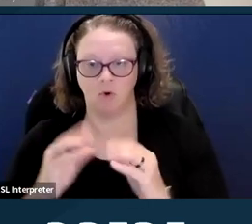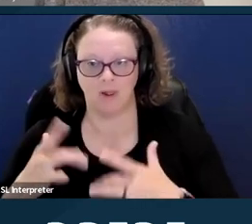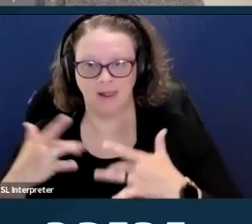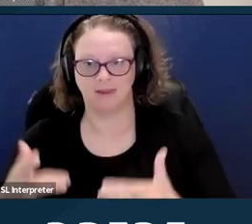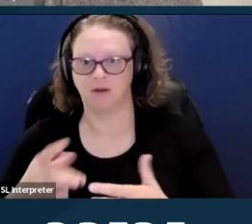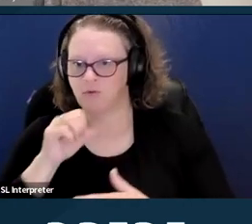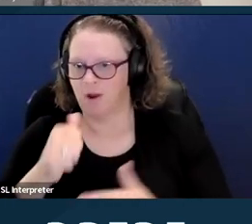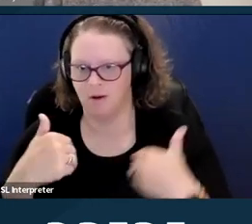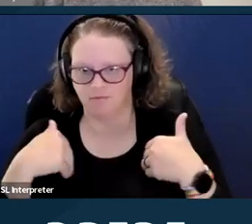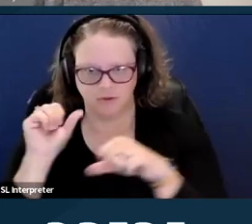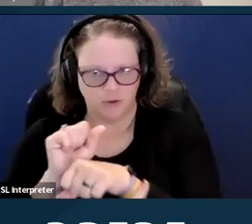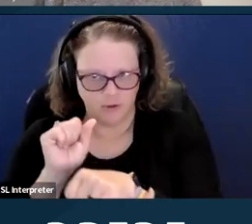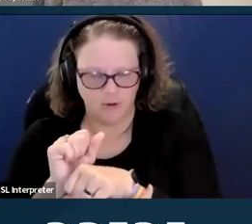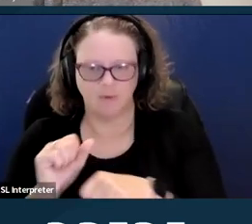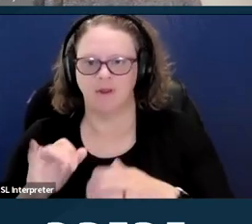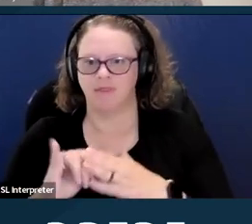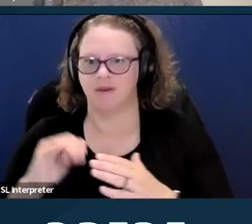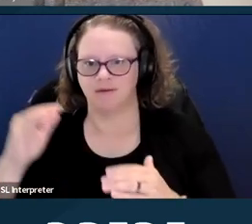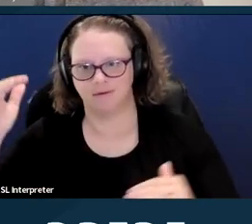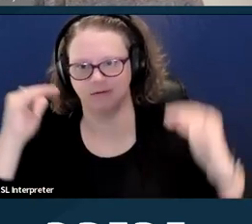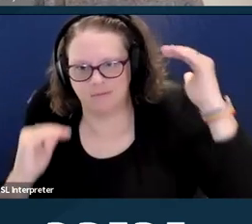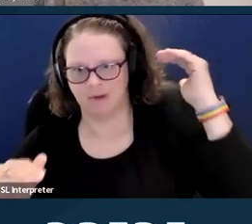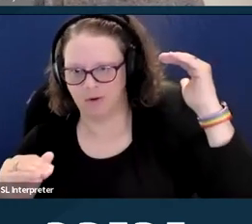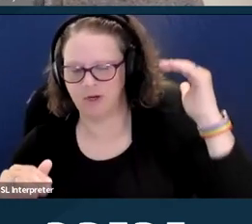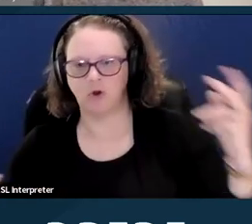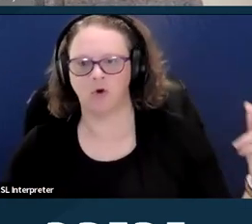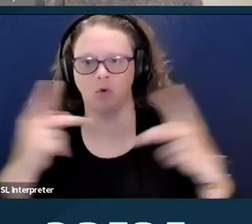and these disparities are worse for people of color.